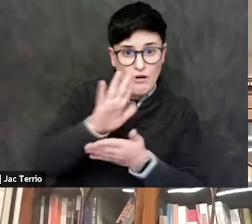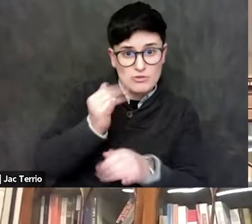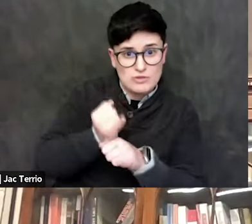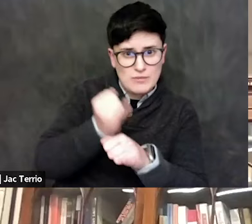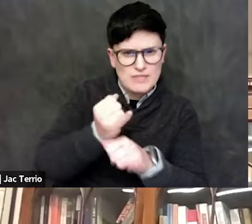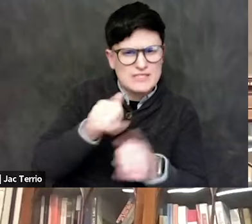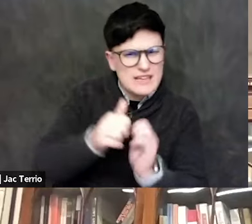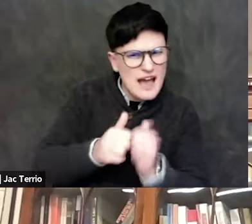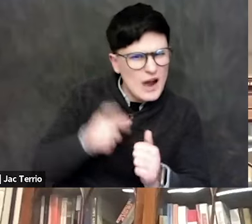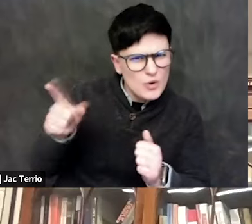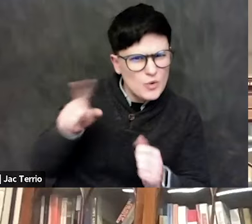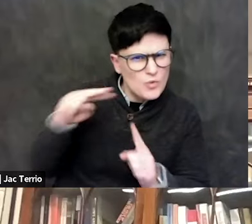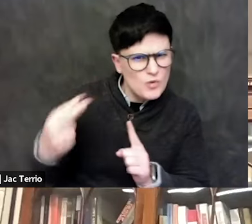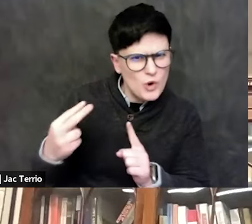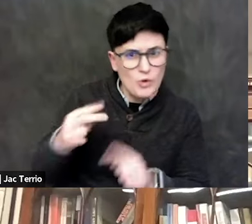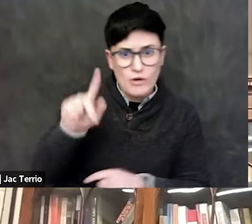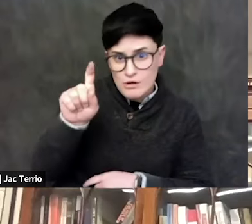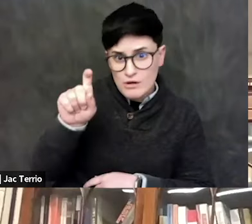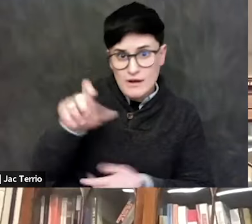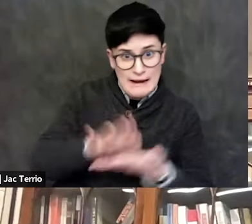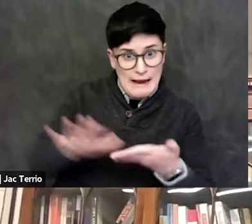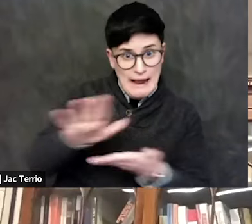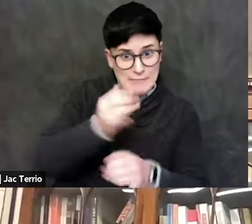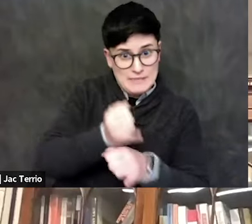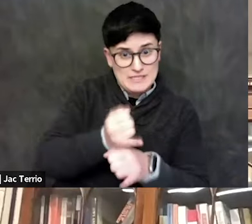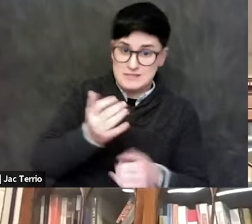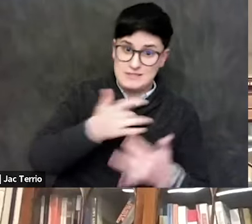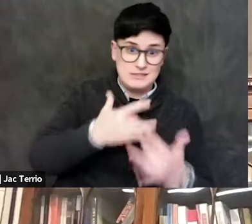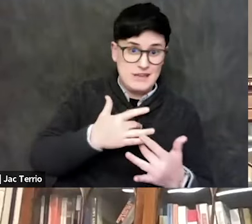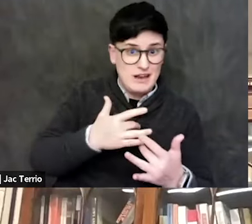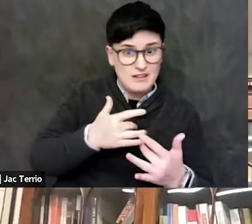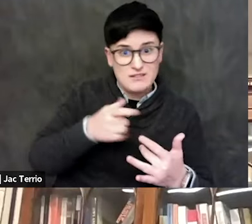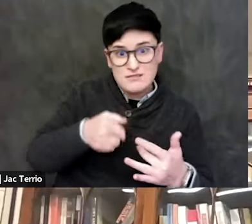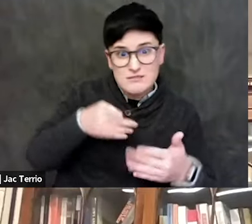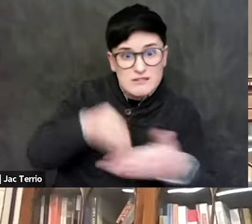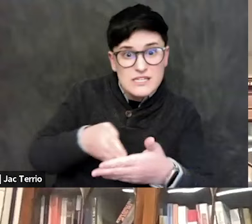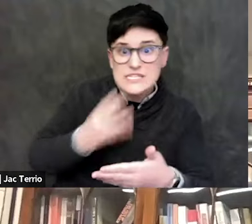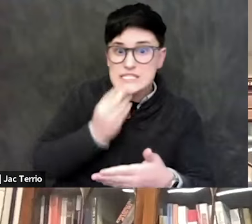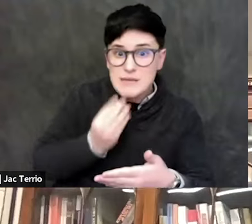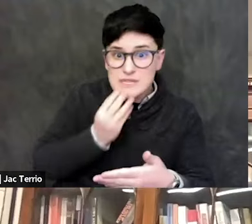Are campuses hotbeds of anti-Semitism? Is it only at certain campuses?